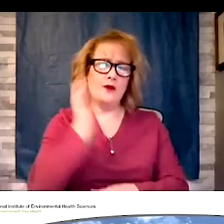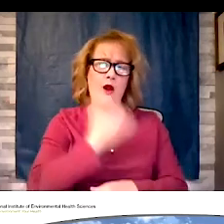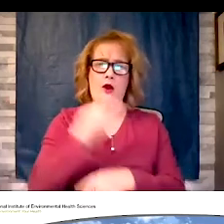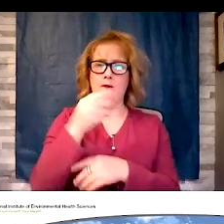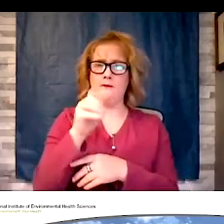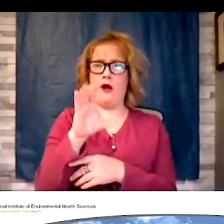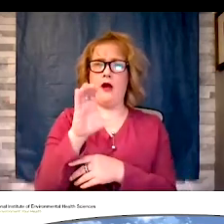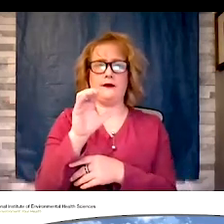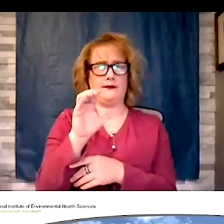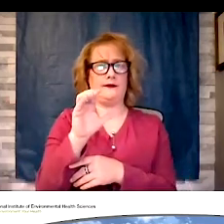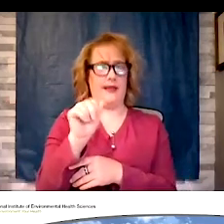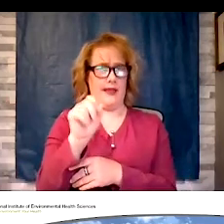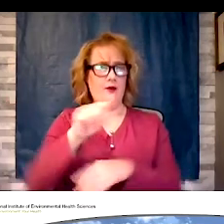awareness by visiting